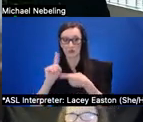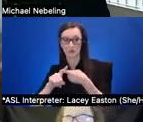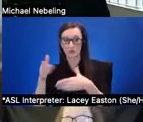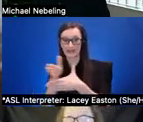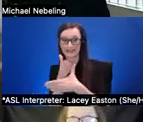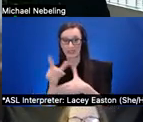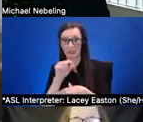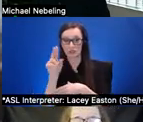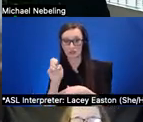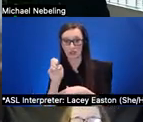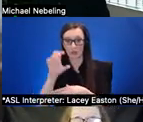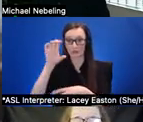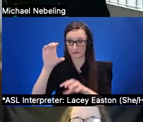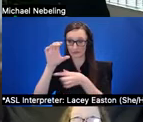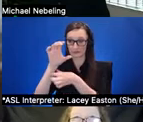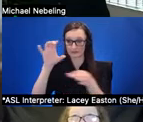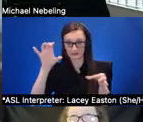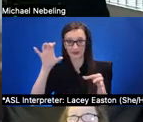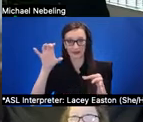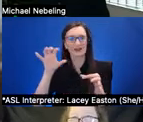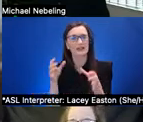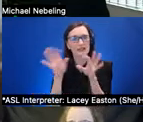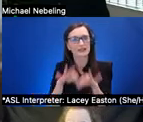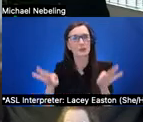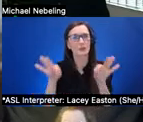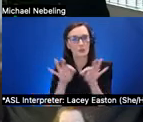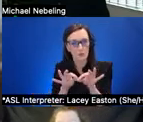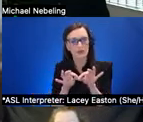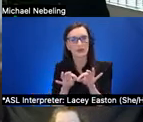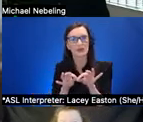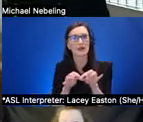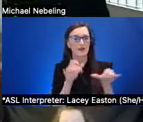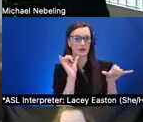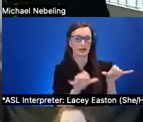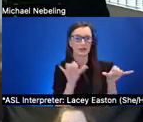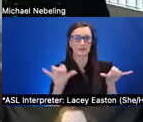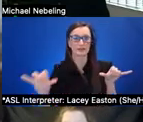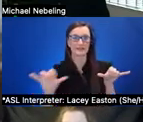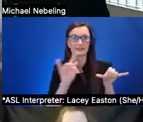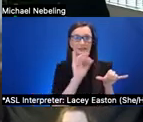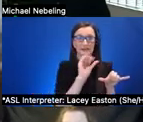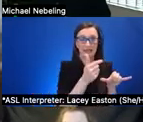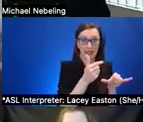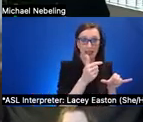consistent tags and consistent naming structures so that learners can recognize what the tag does